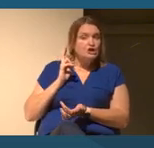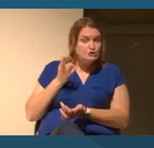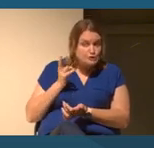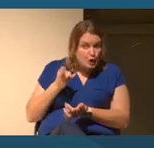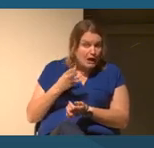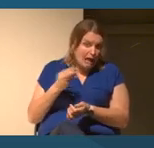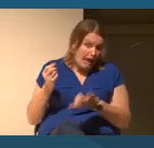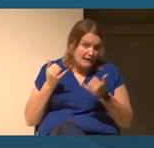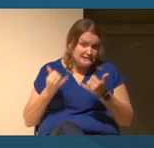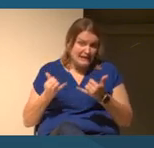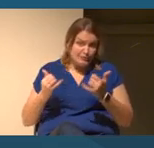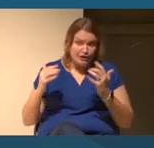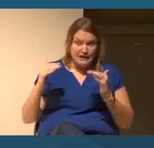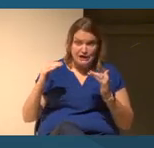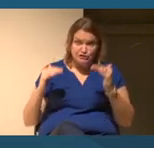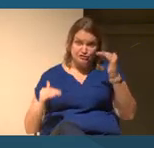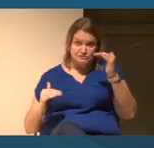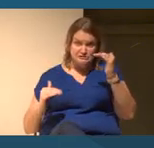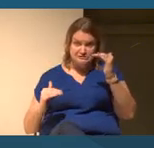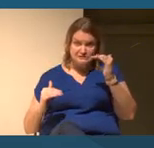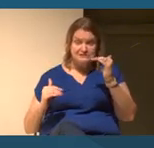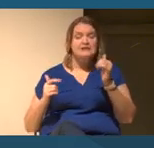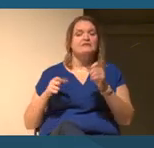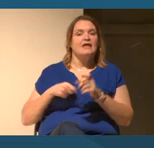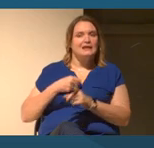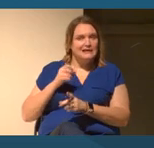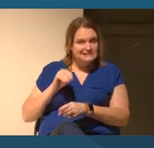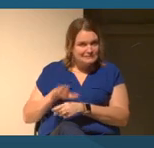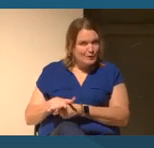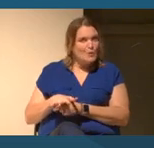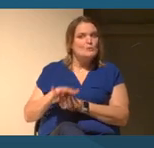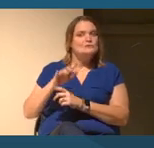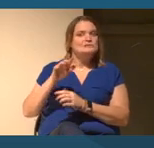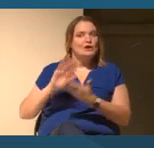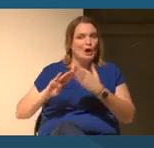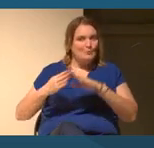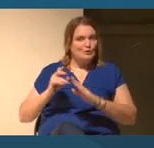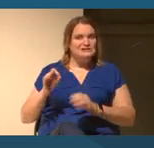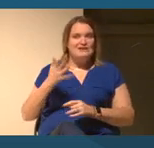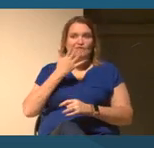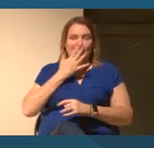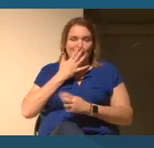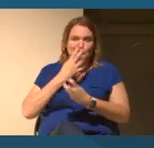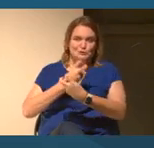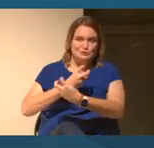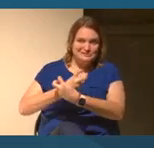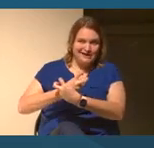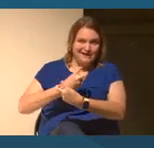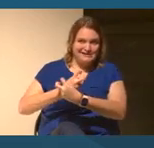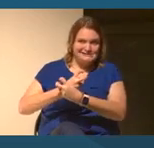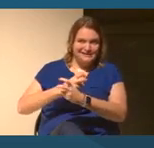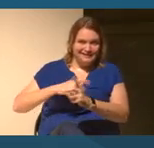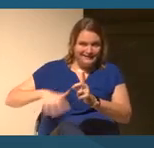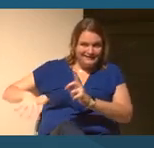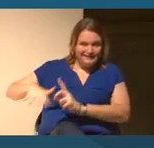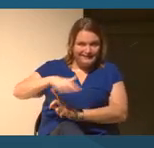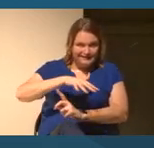that have disproportionately exposed communities of colour to toxic environments, to displacement and to violence.